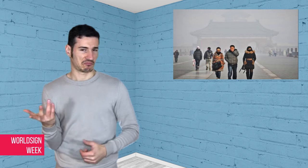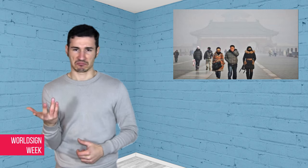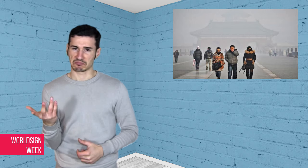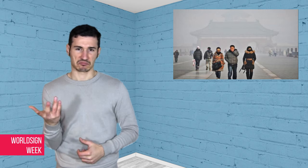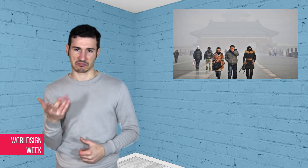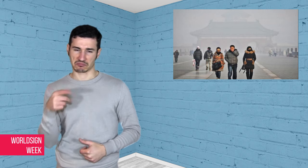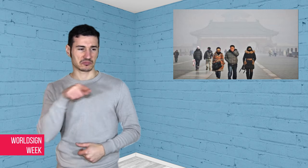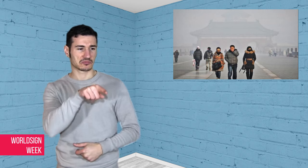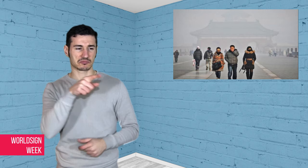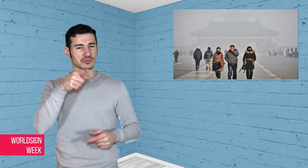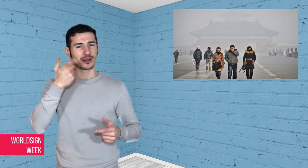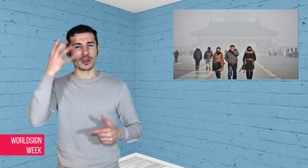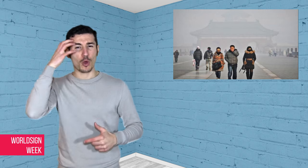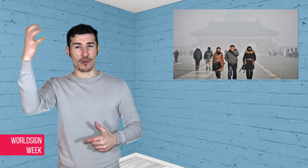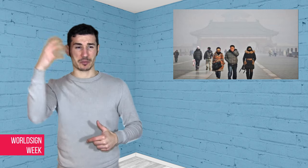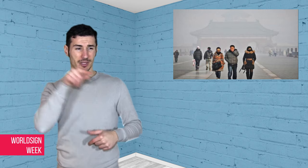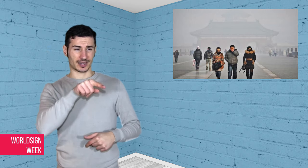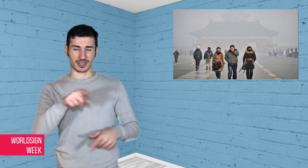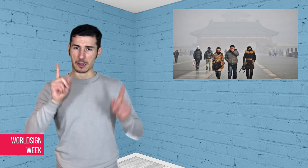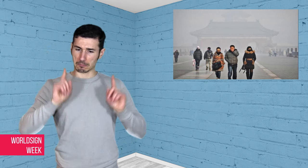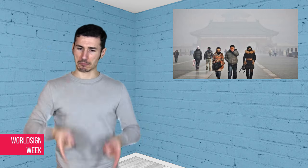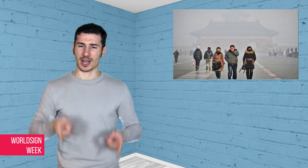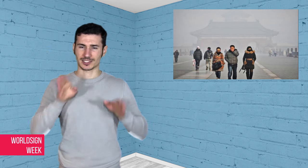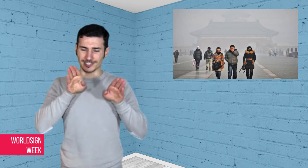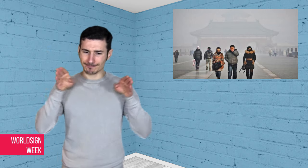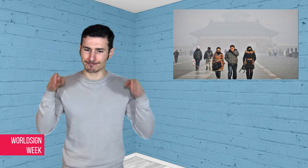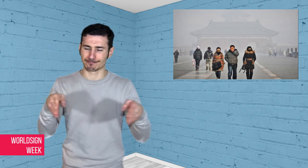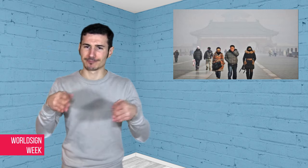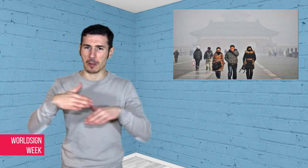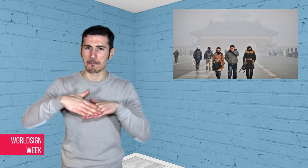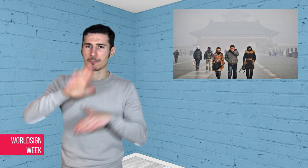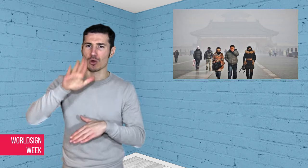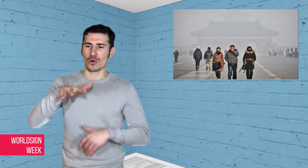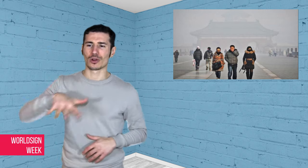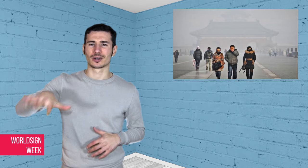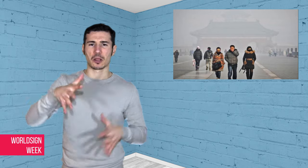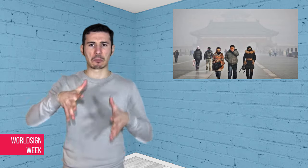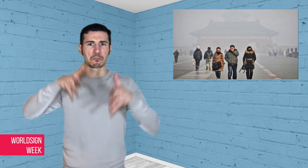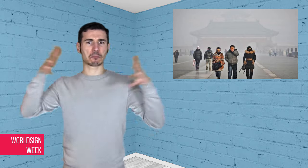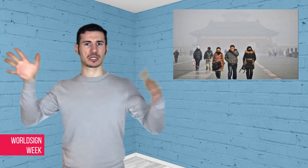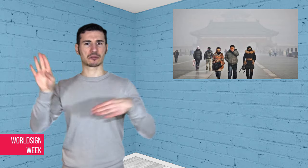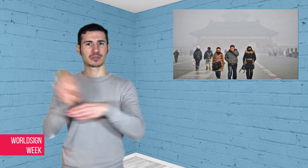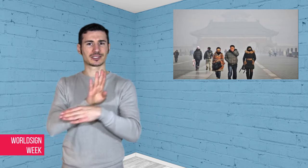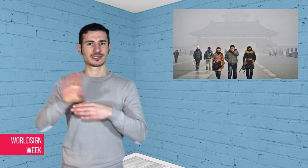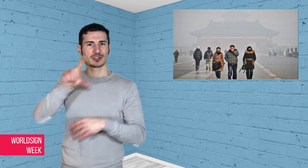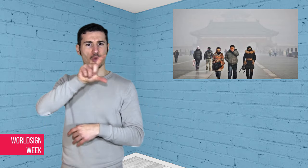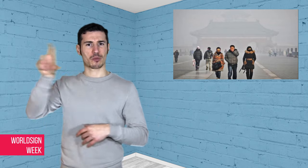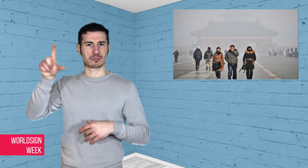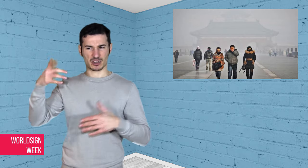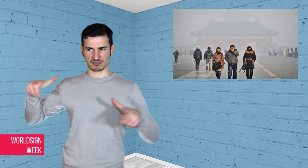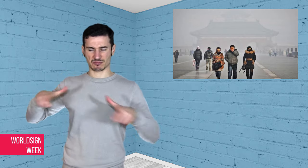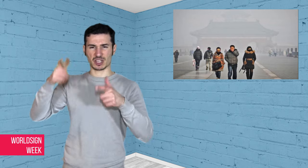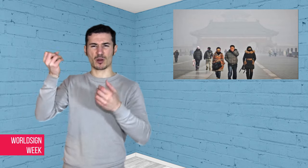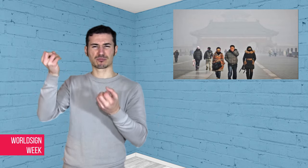penalties on major polluting companies because the current punishment doesn’t